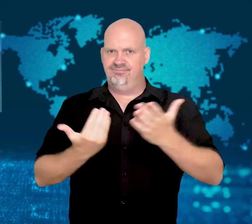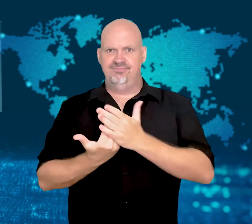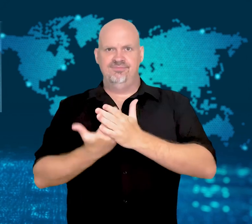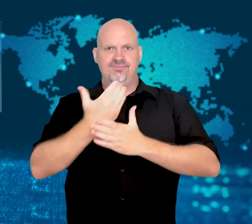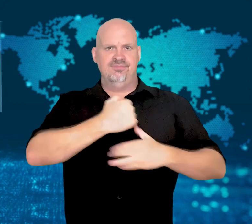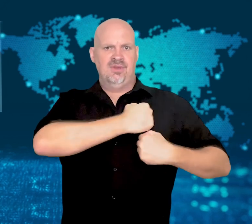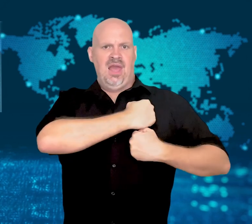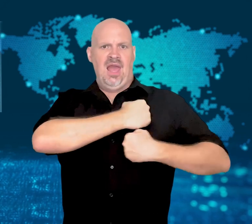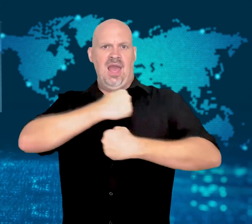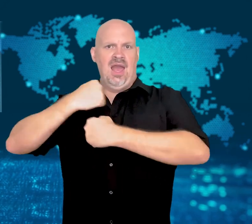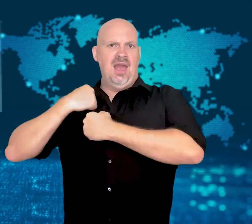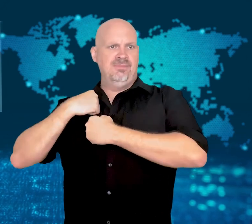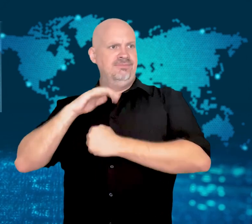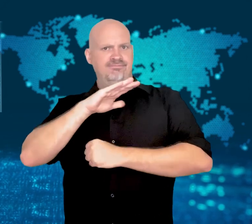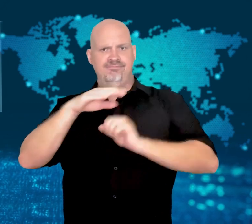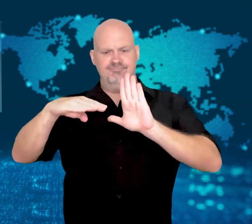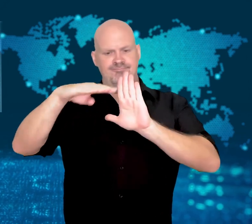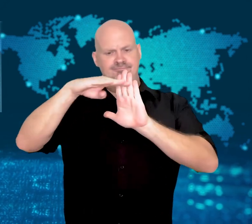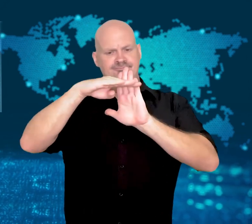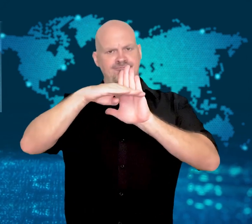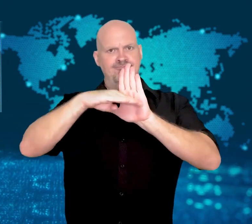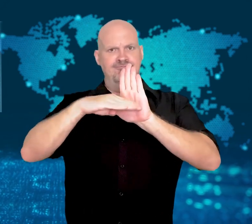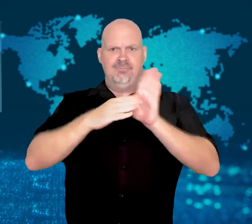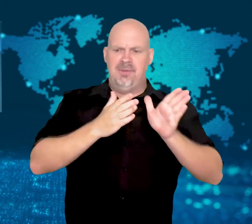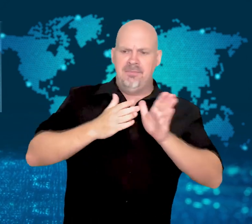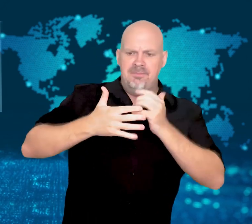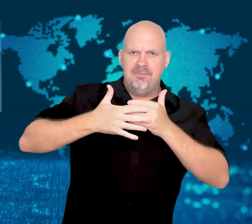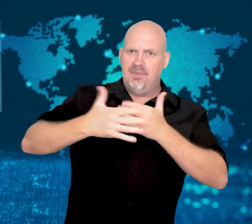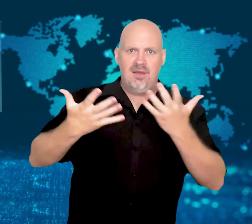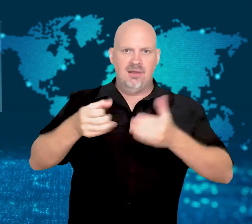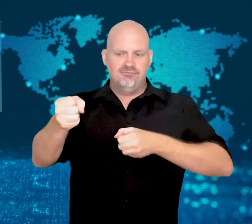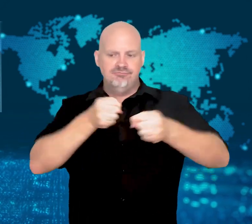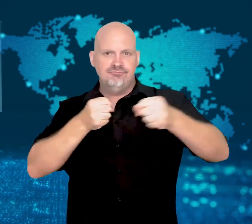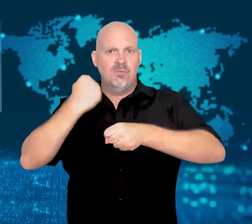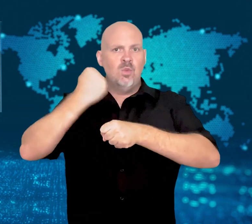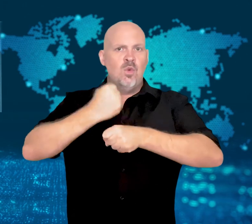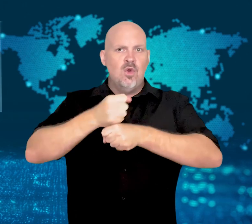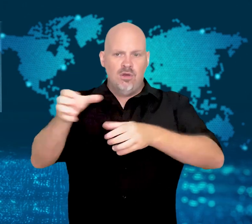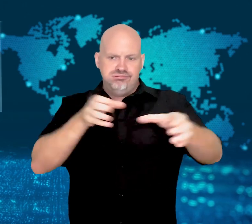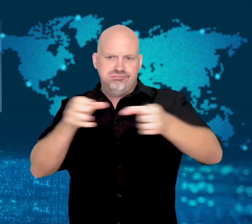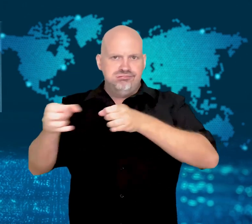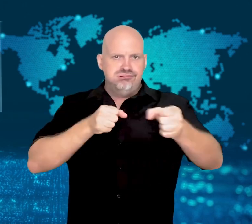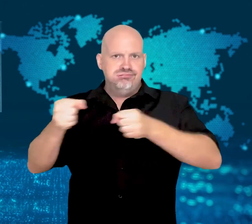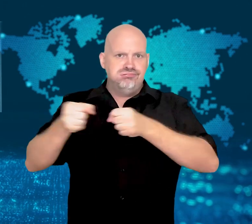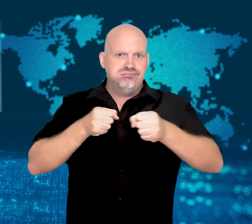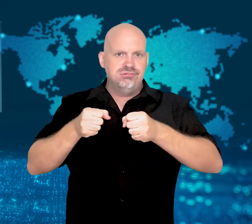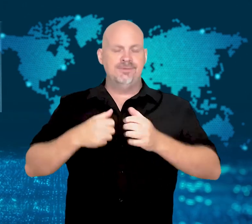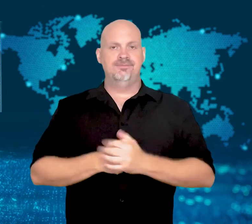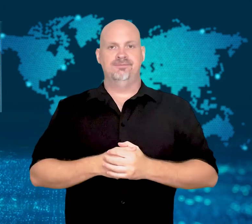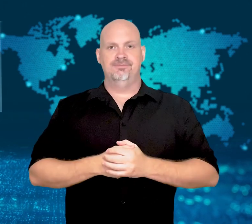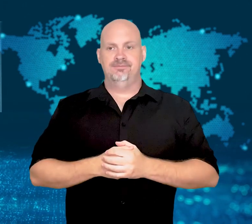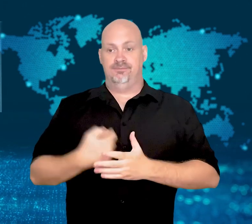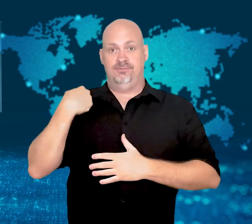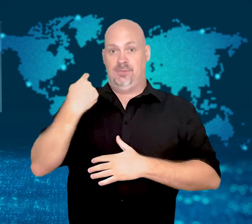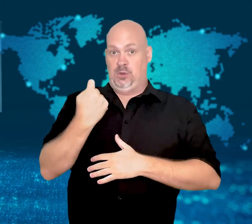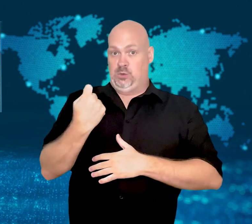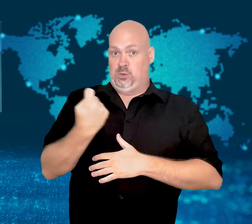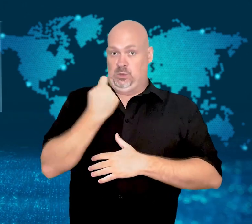Last Tuesday, India's government announced a new,